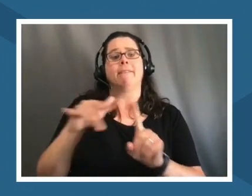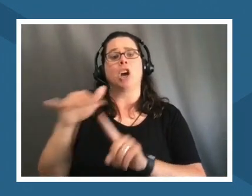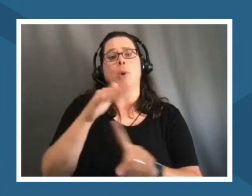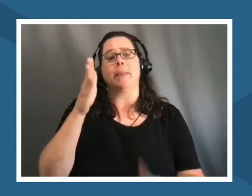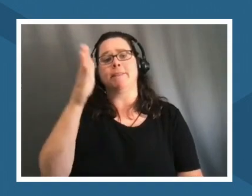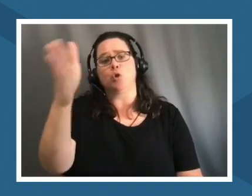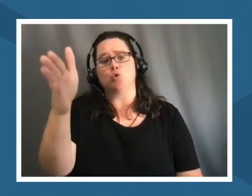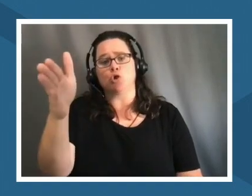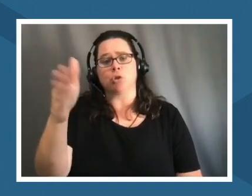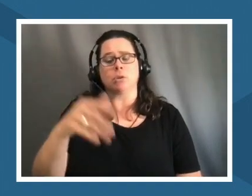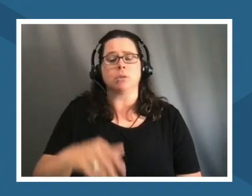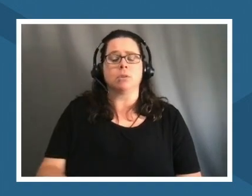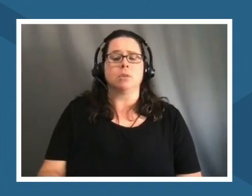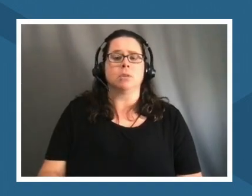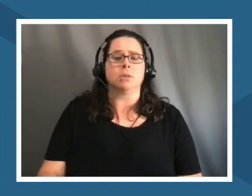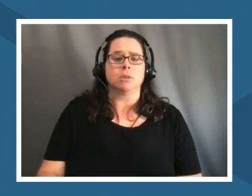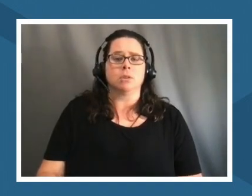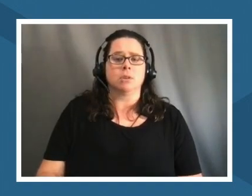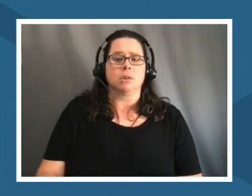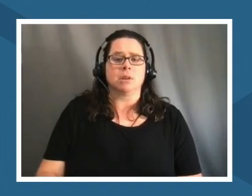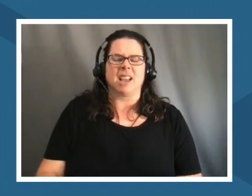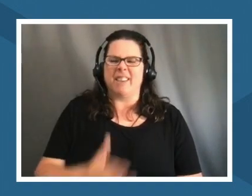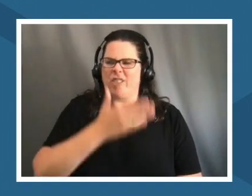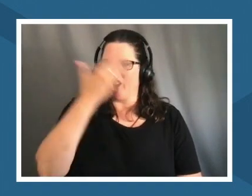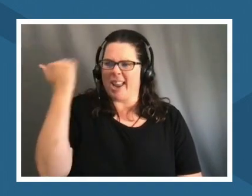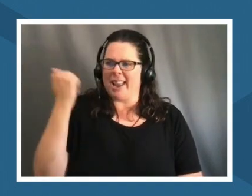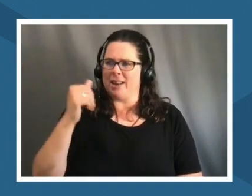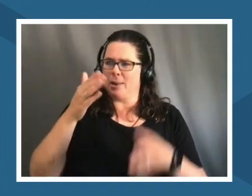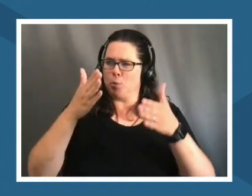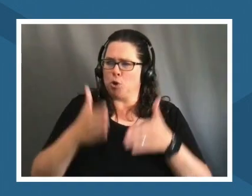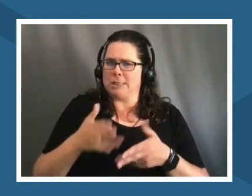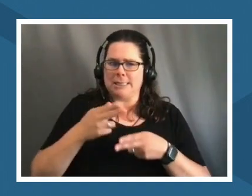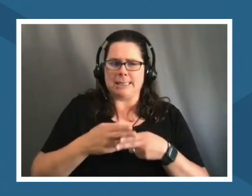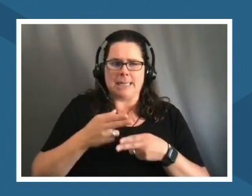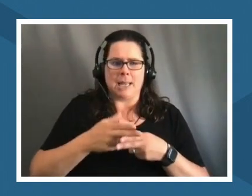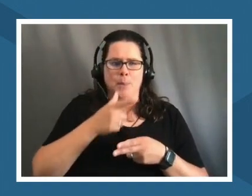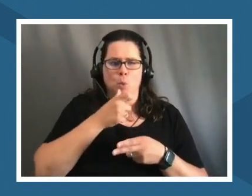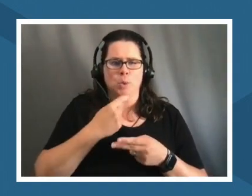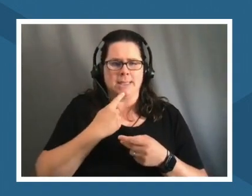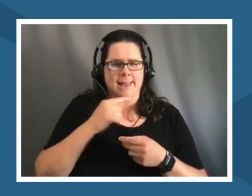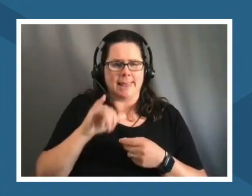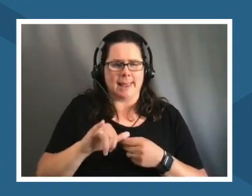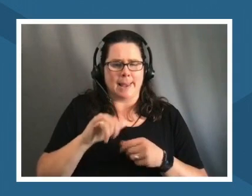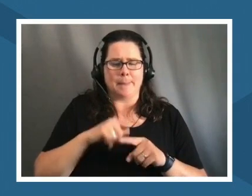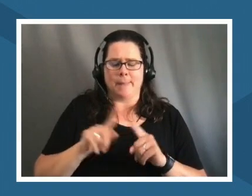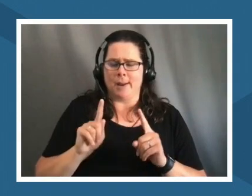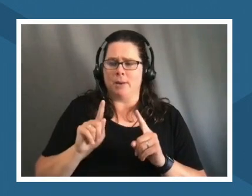on on the person's name that i heard